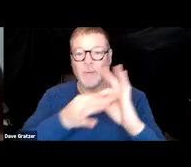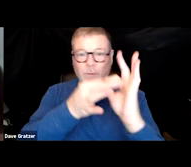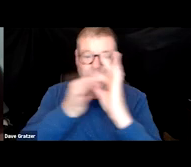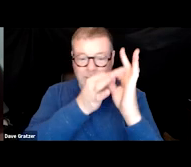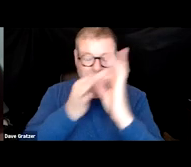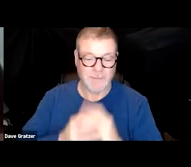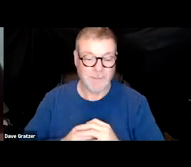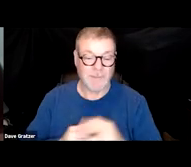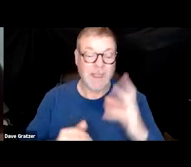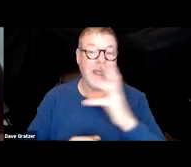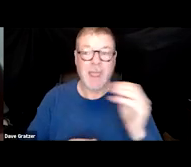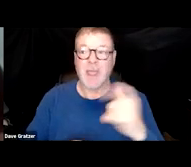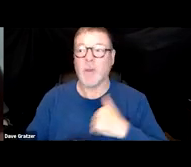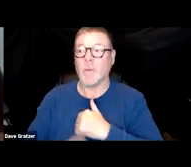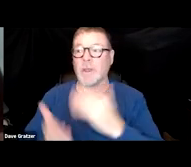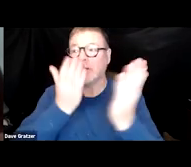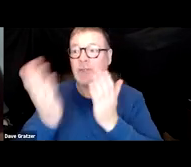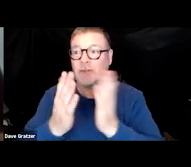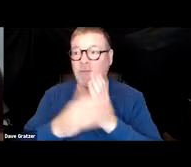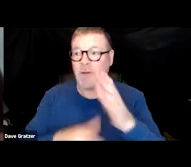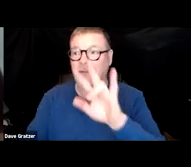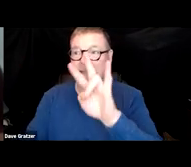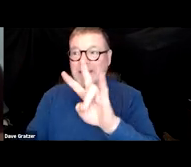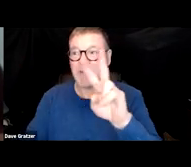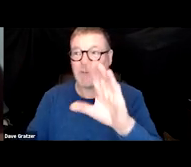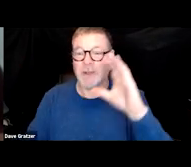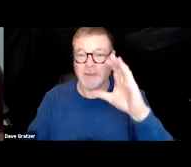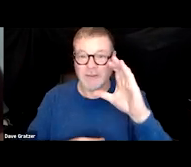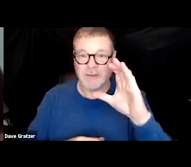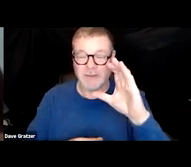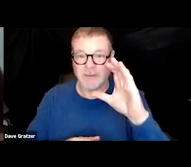We serve over 7200 veterans a year in a variety of services.